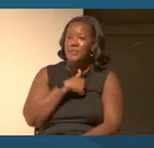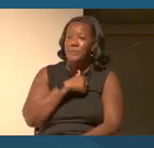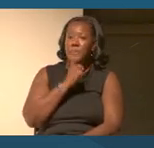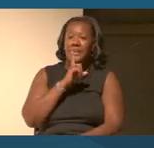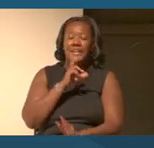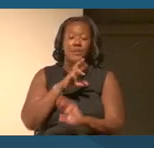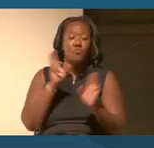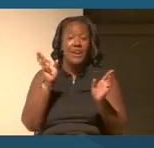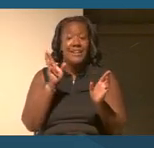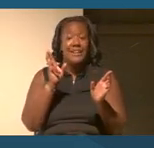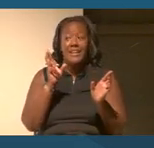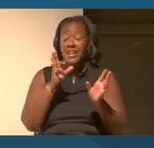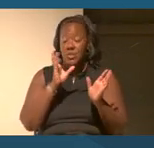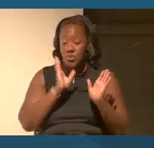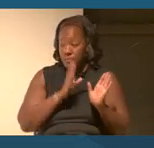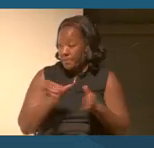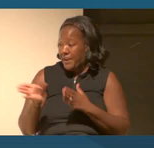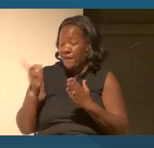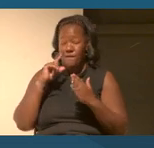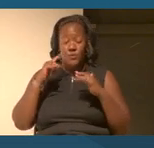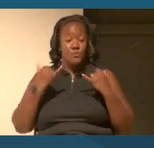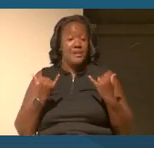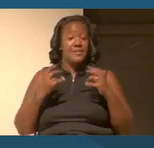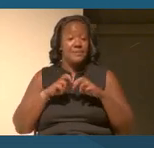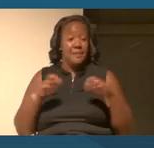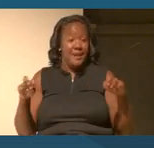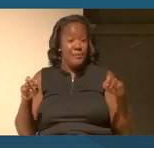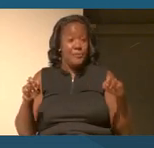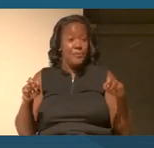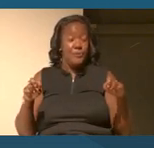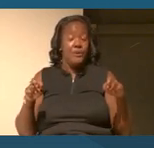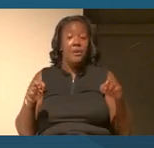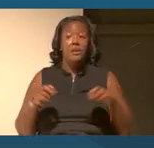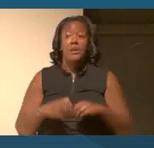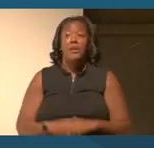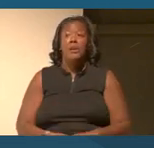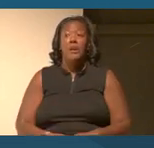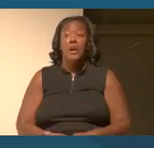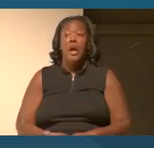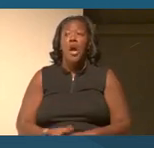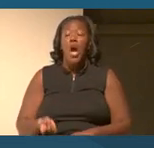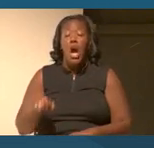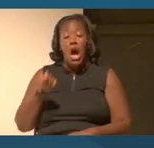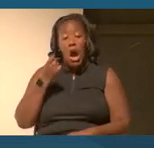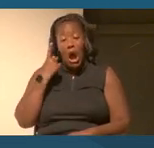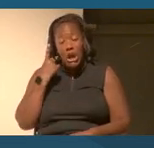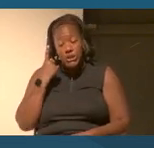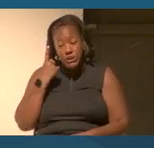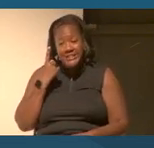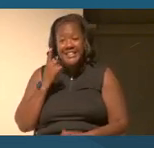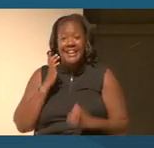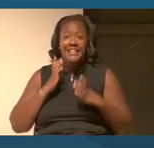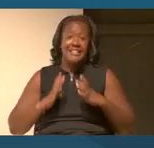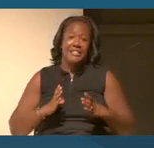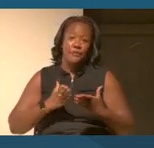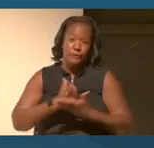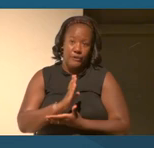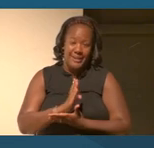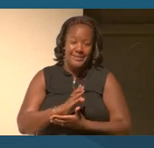today because the long arc of understanding, especially civil rights, women's rights is